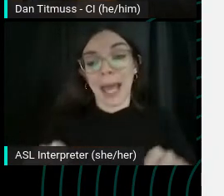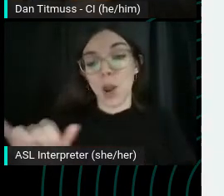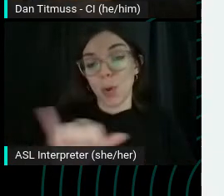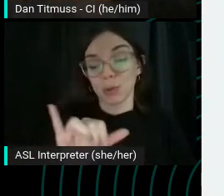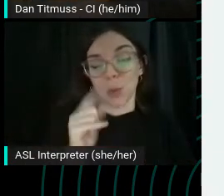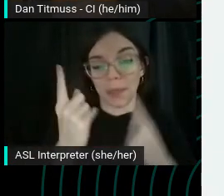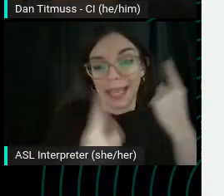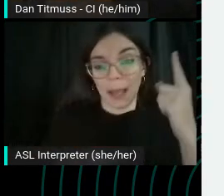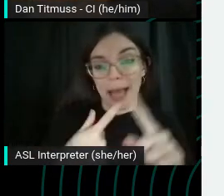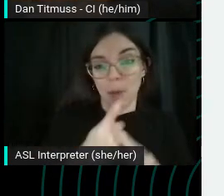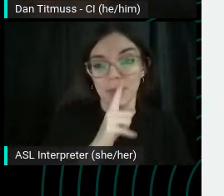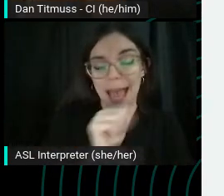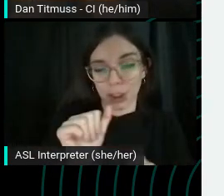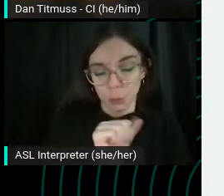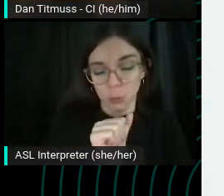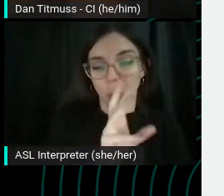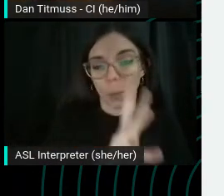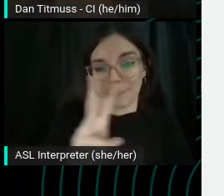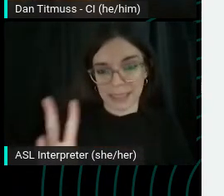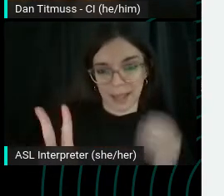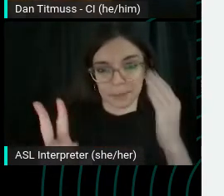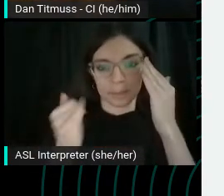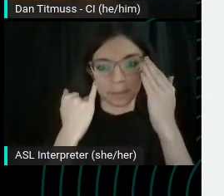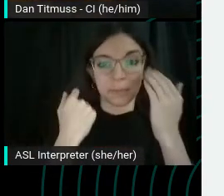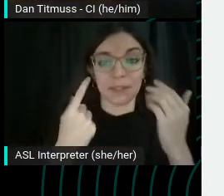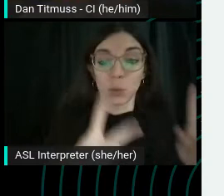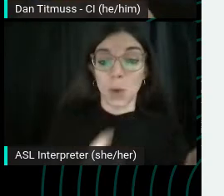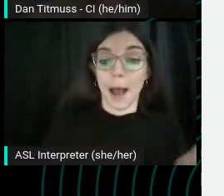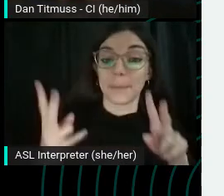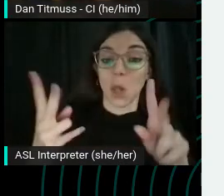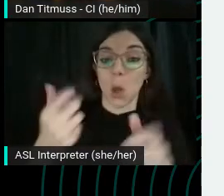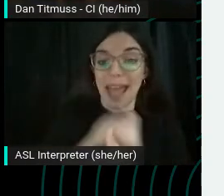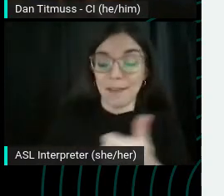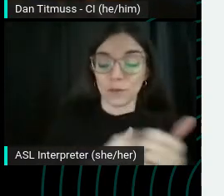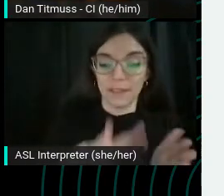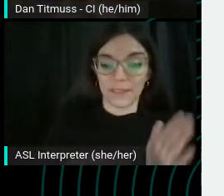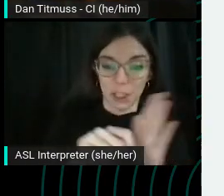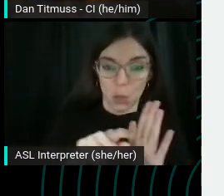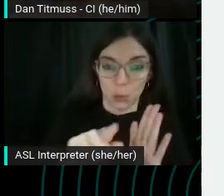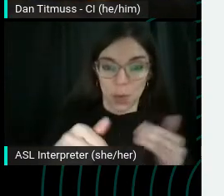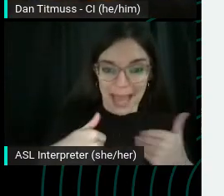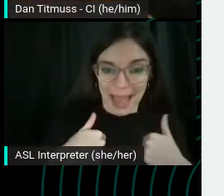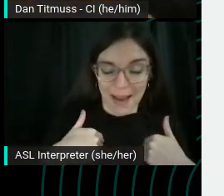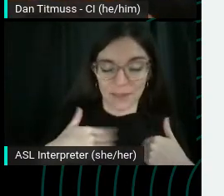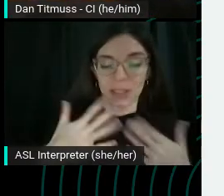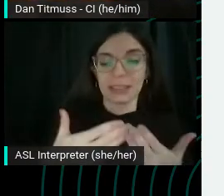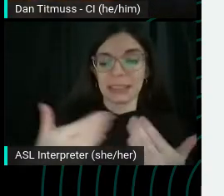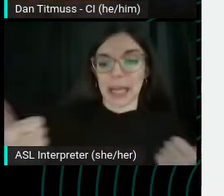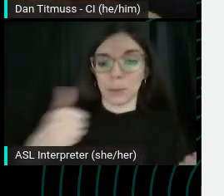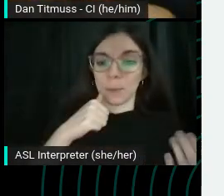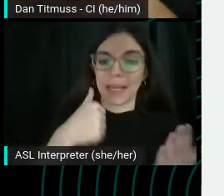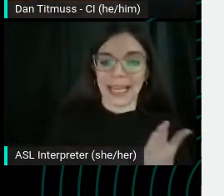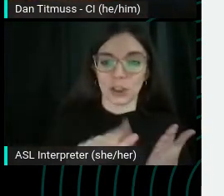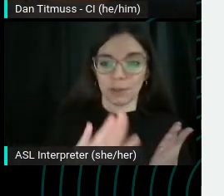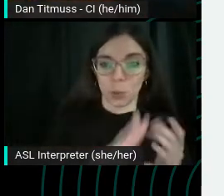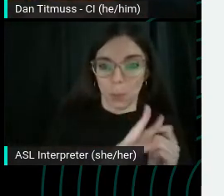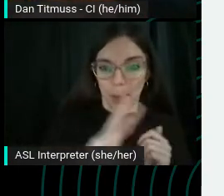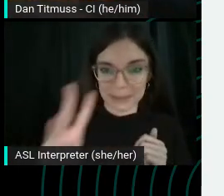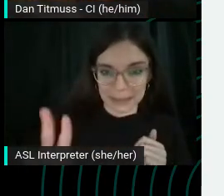If you upload every video you have onto a separate page of your website and either by an automatic, like embedding thing or just